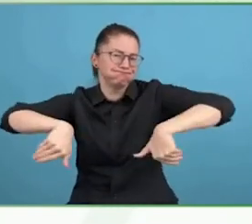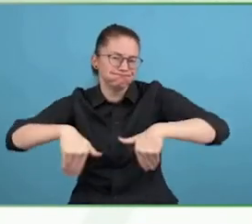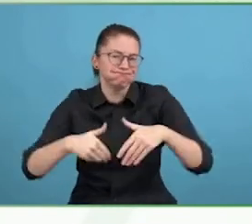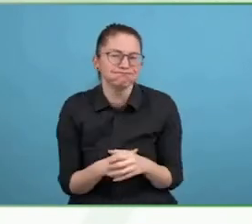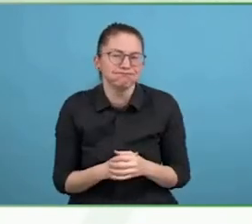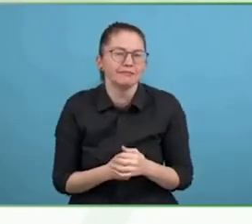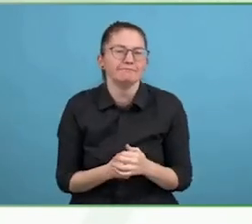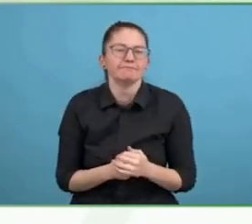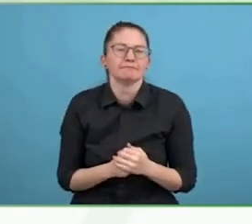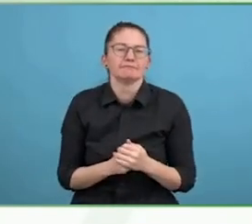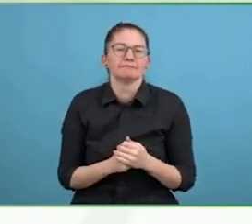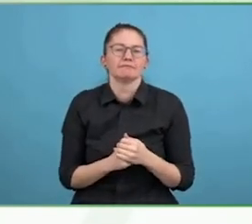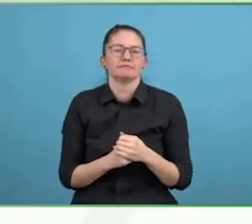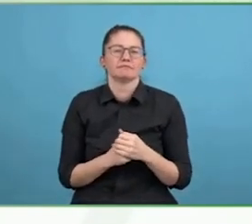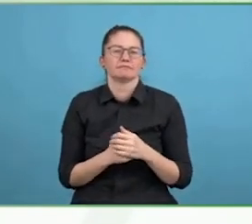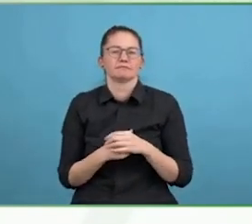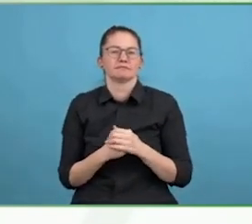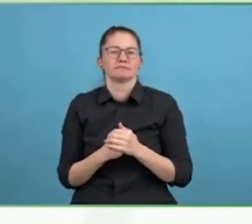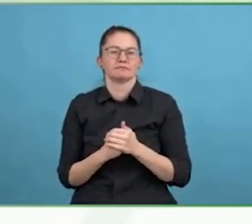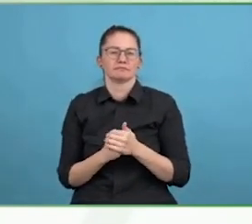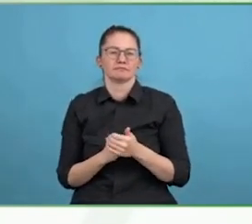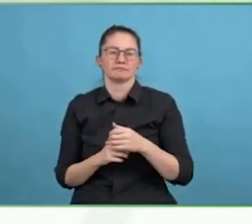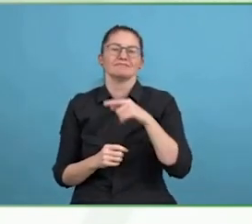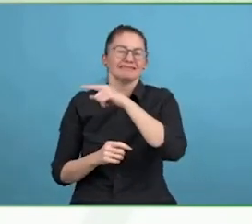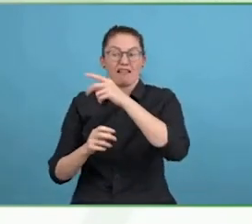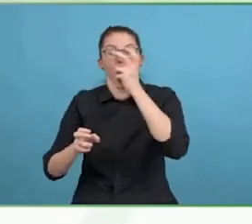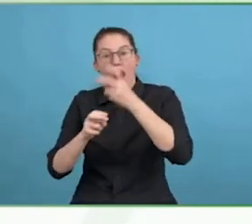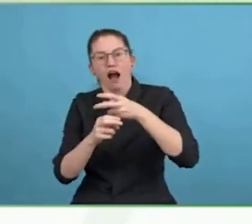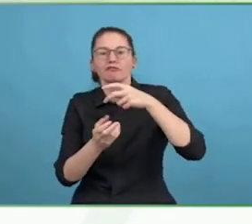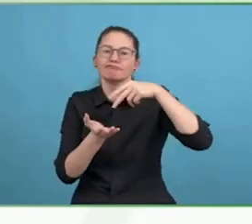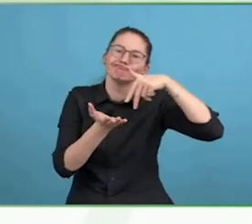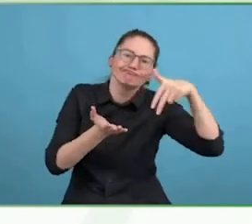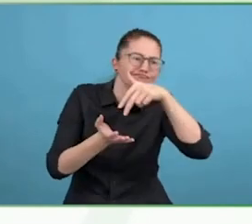I would say there is no point saving a life if you don't give some of their life back.